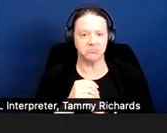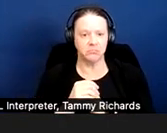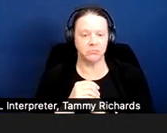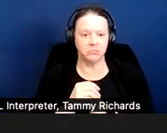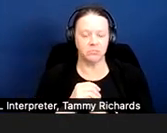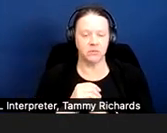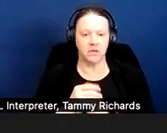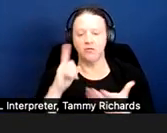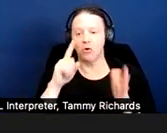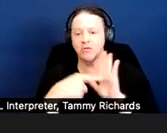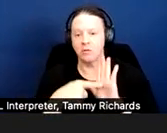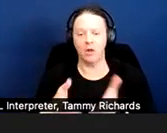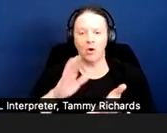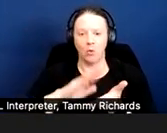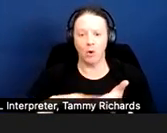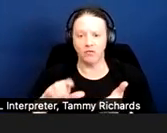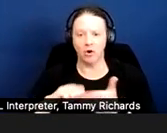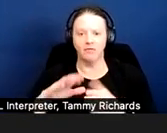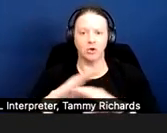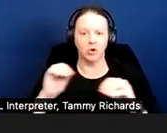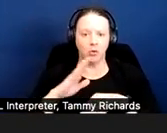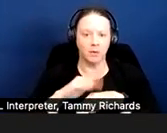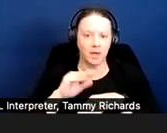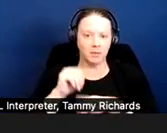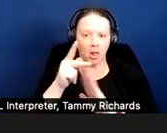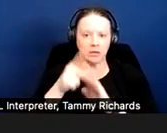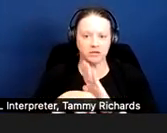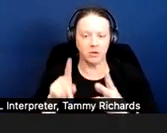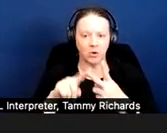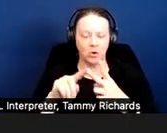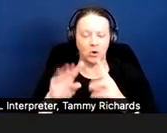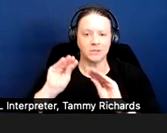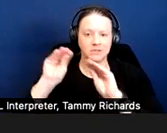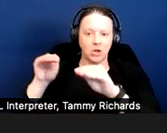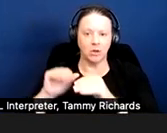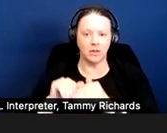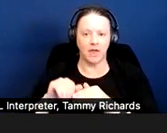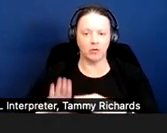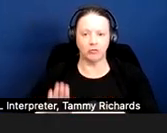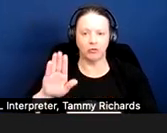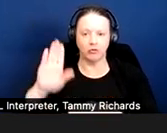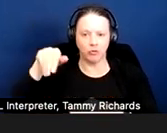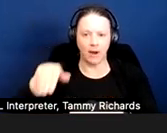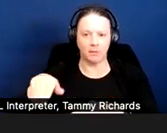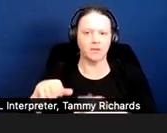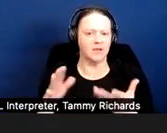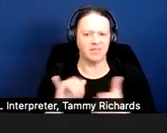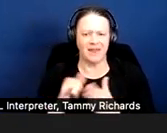So things like waiver of a pet, no pet policy, or installing a ramp, those are types of things that happen all the time.